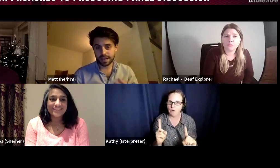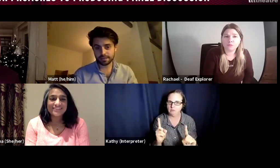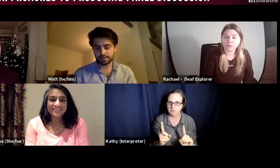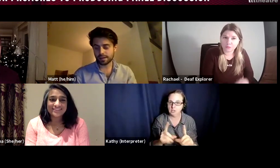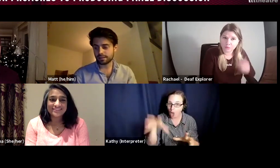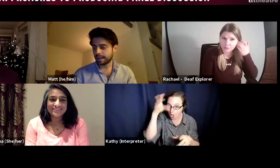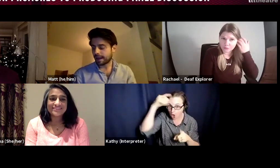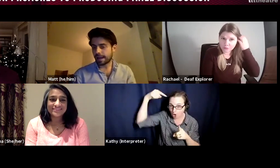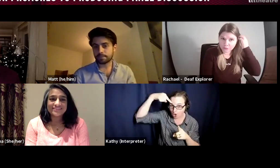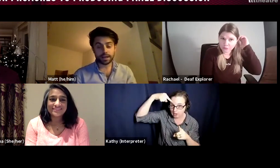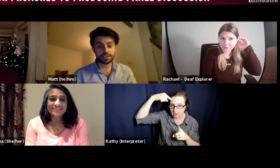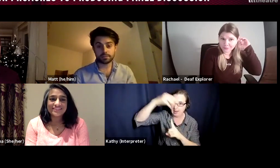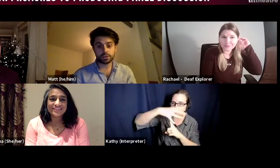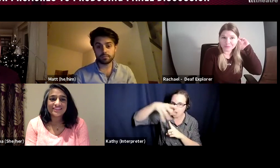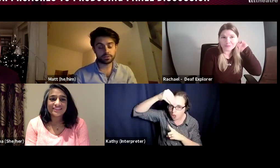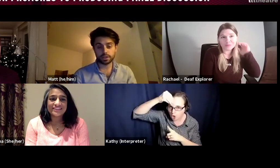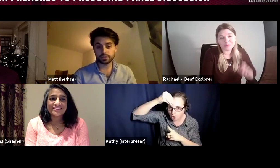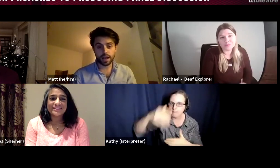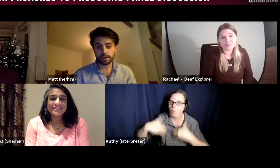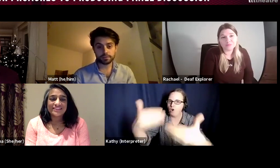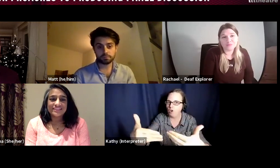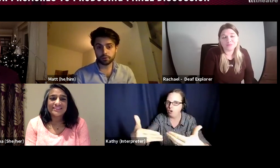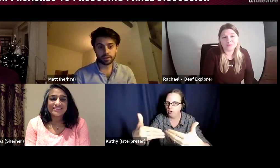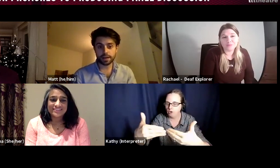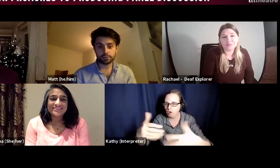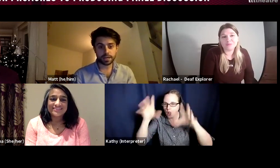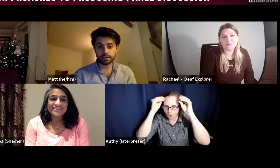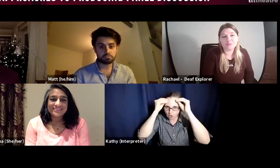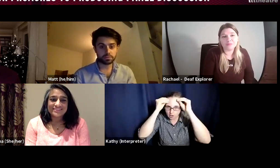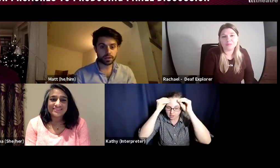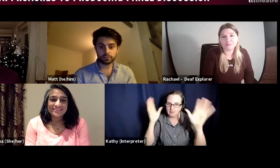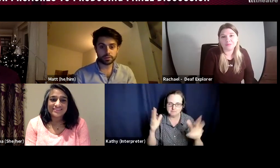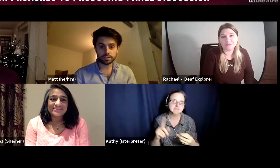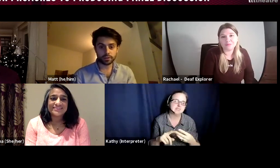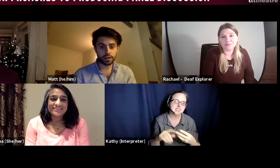than done. And sometimes just like putting your lap top down, going to talk to someone you love,